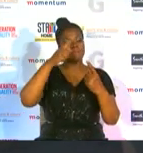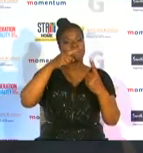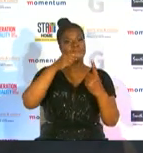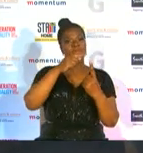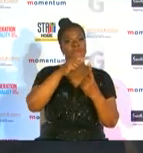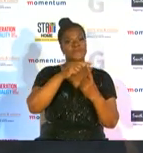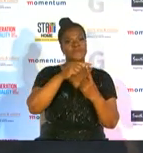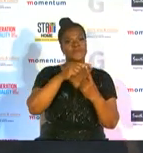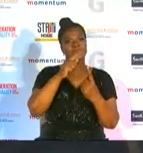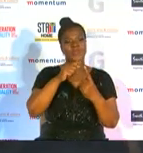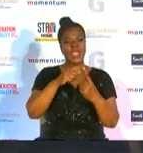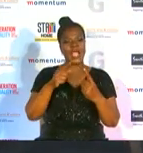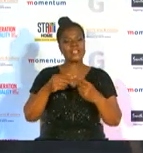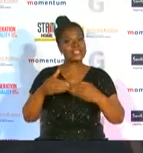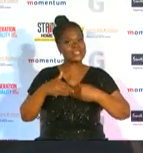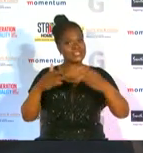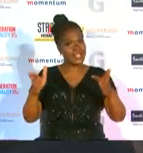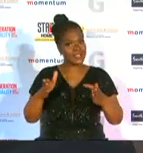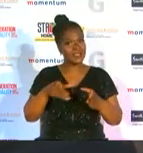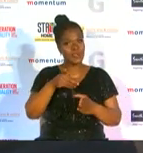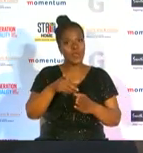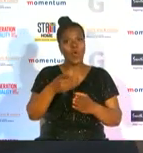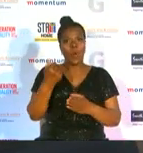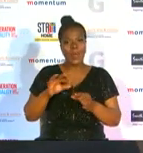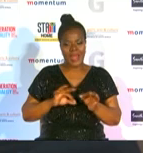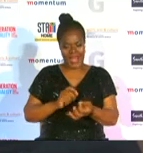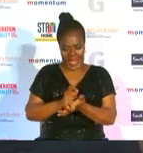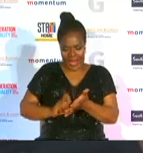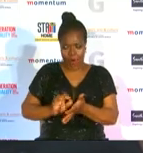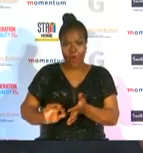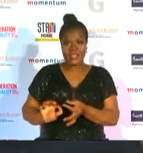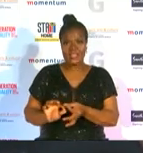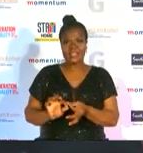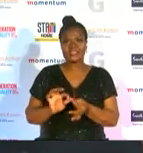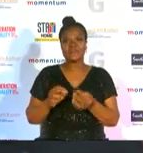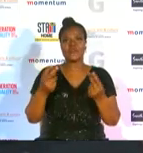starting lineup earning a contract renewal for another